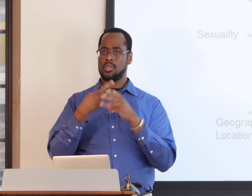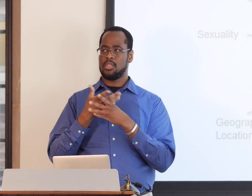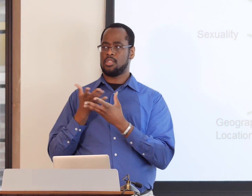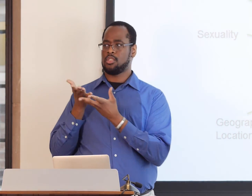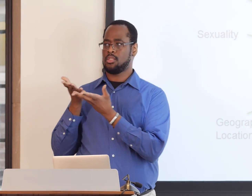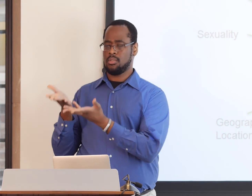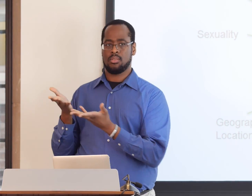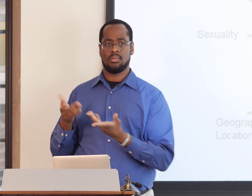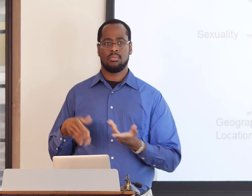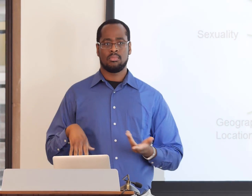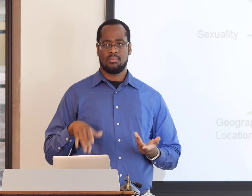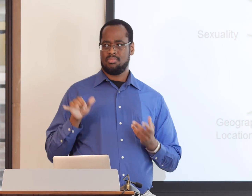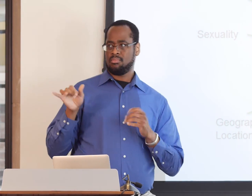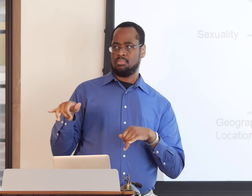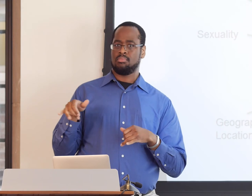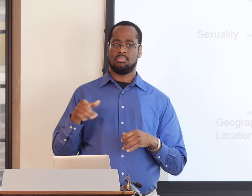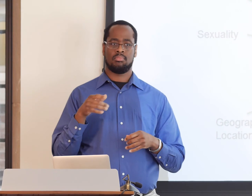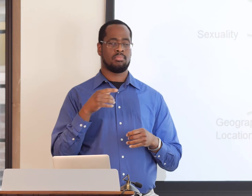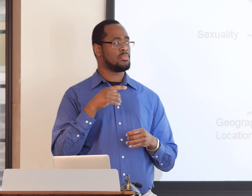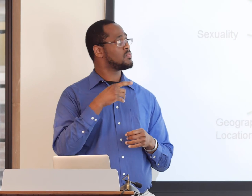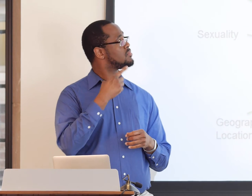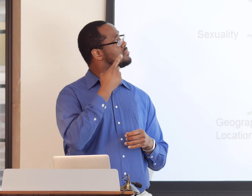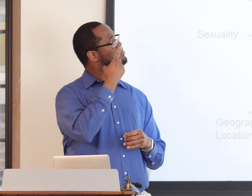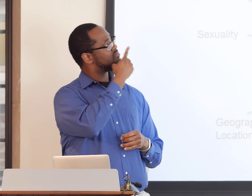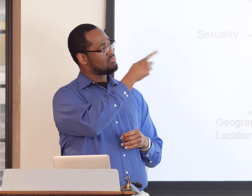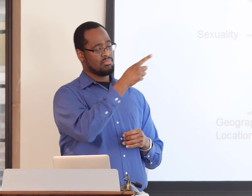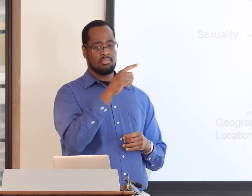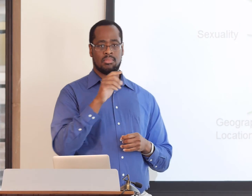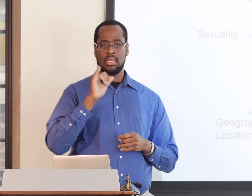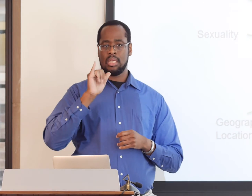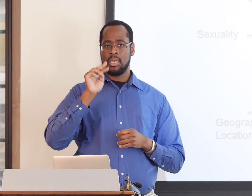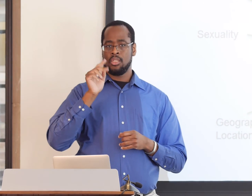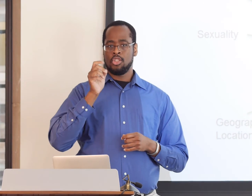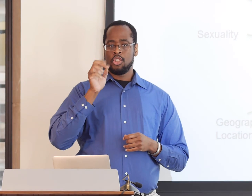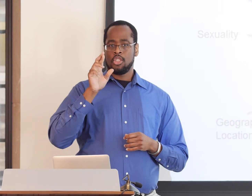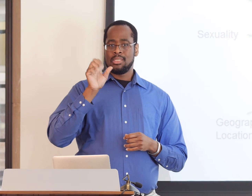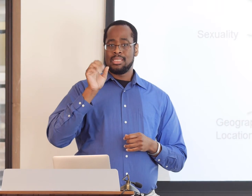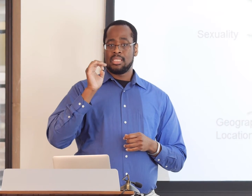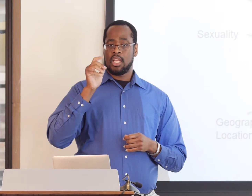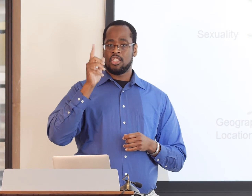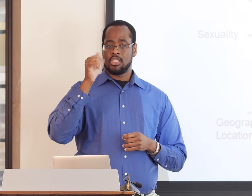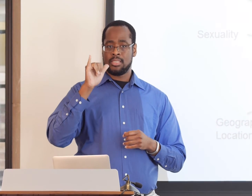in how she views the world, people view her, how they interact, and so forth.